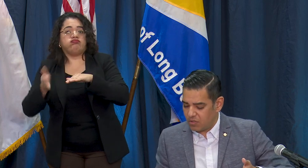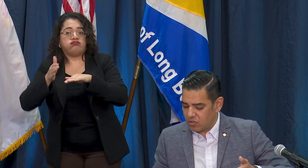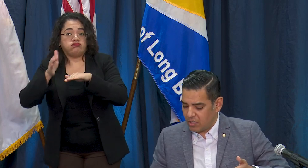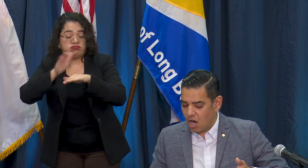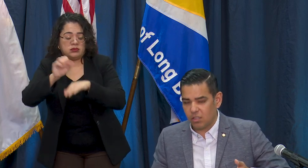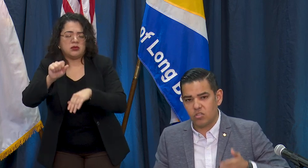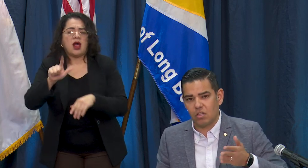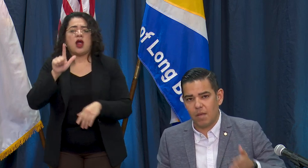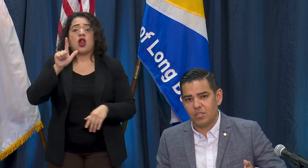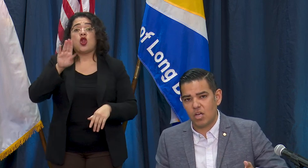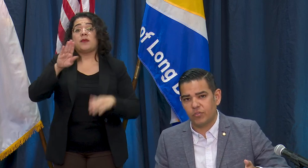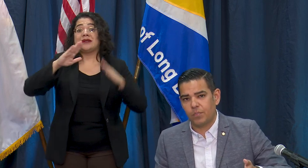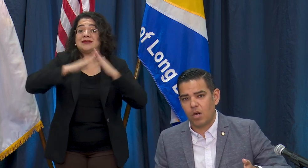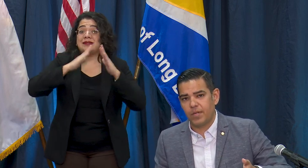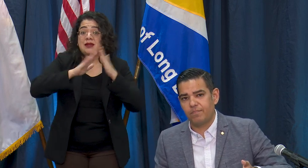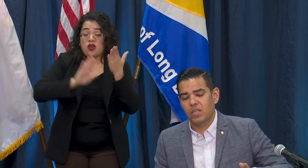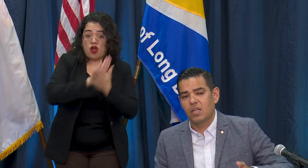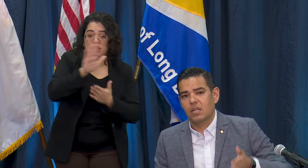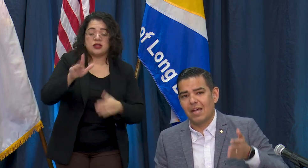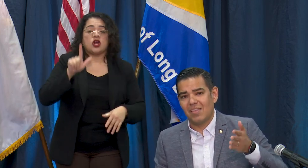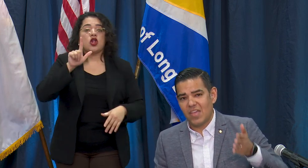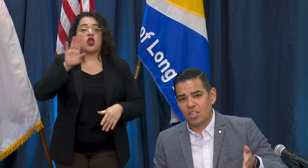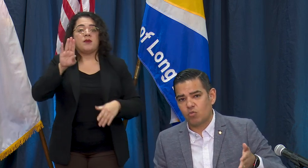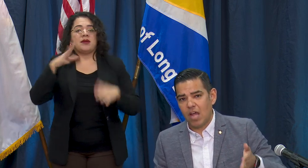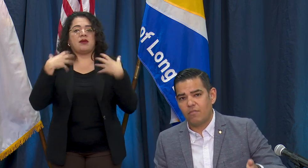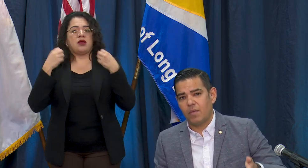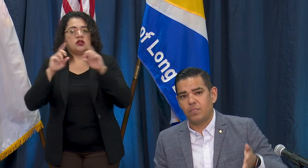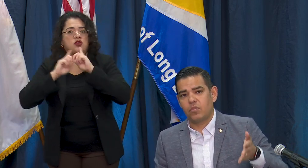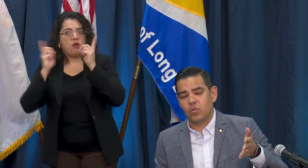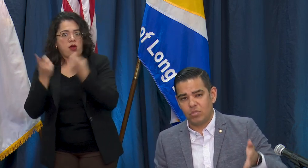Beach City College, the Long Beach Health Department, and that drive up through